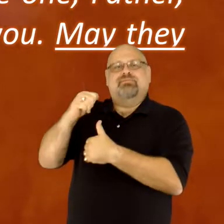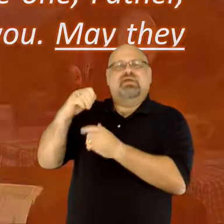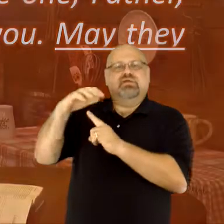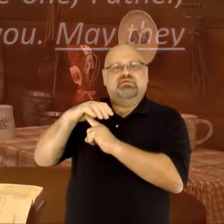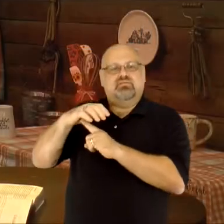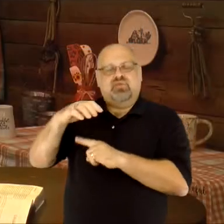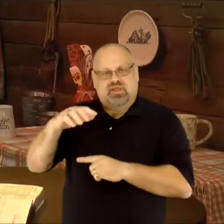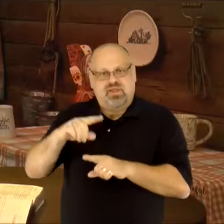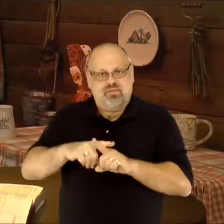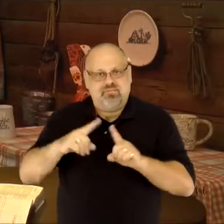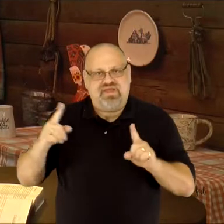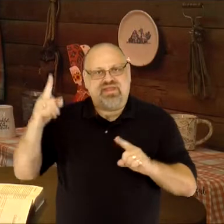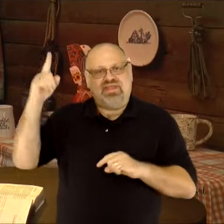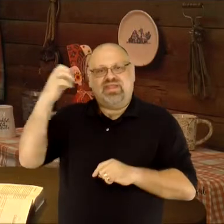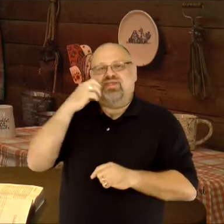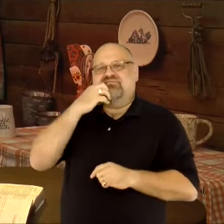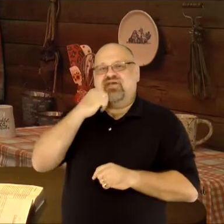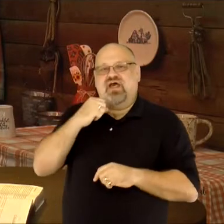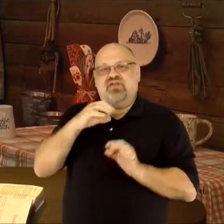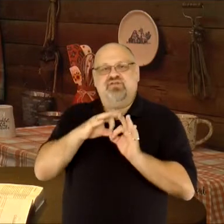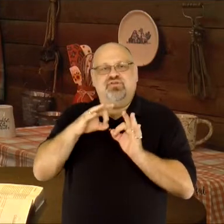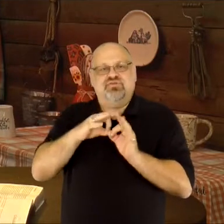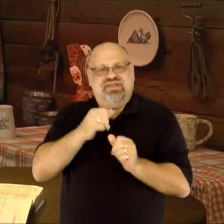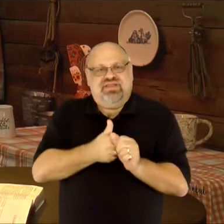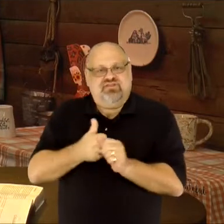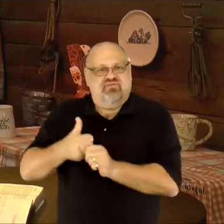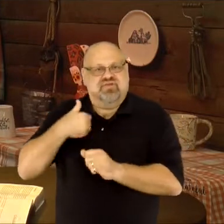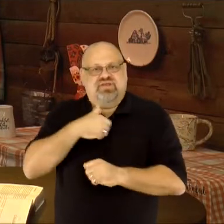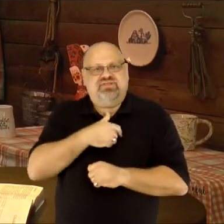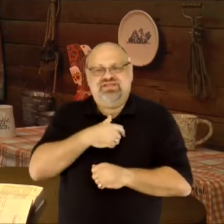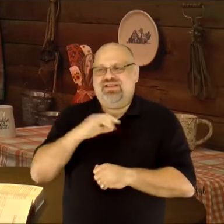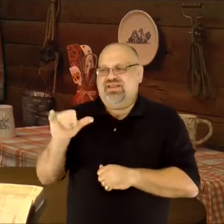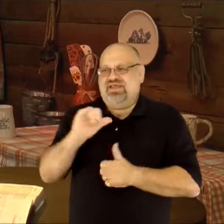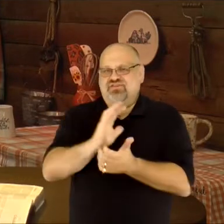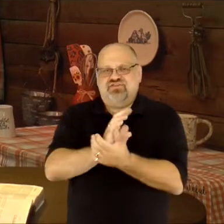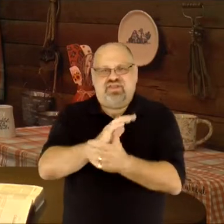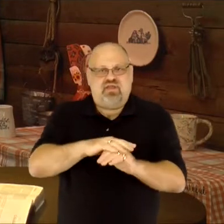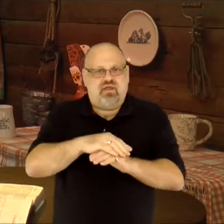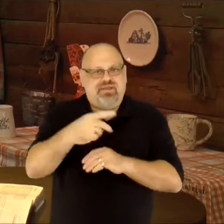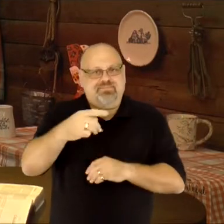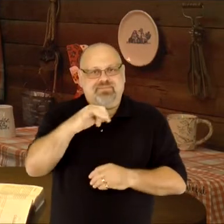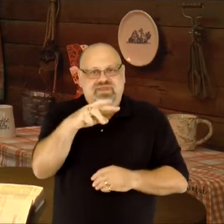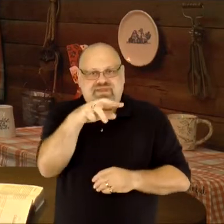You see, Jesus is supreme, yet He values each of us.